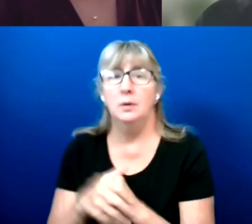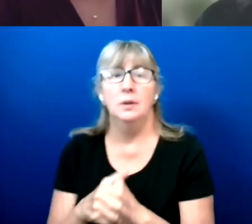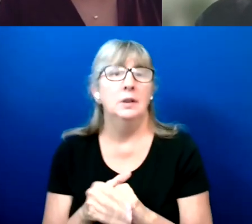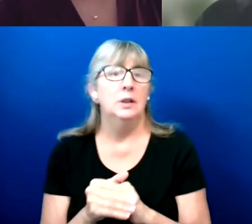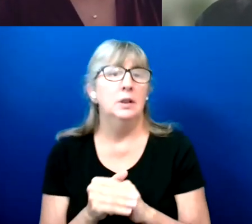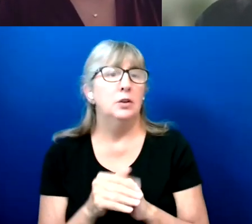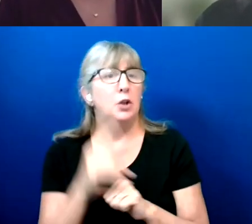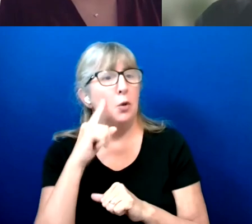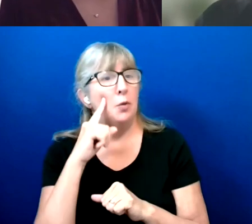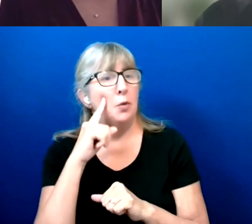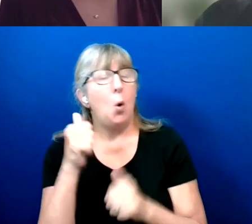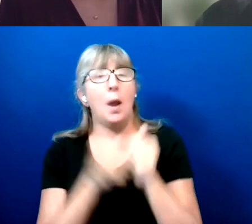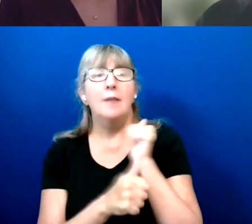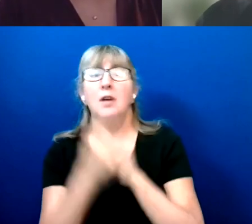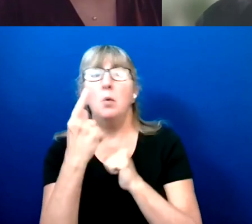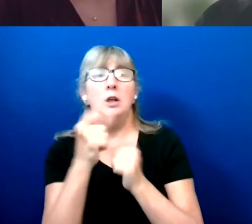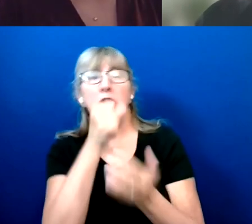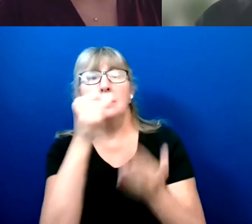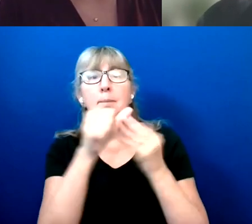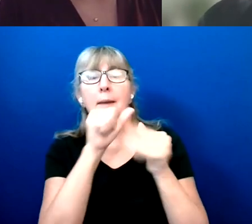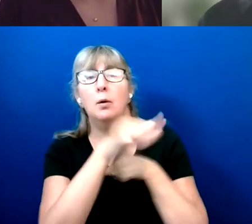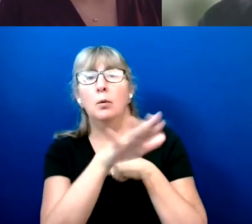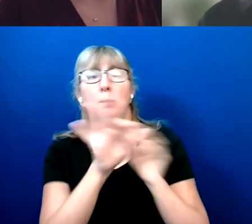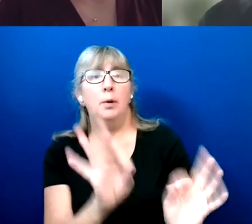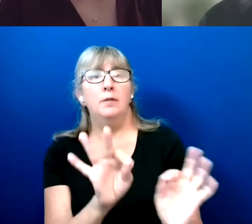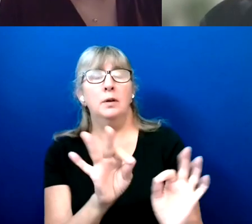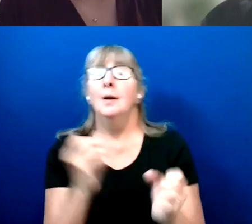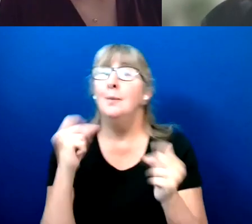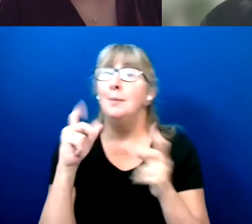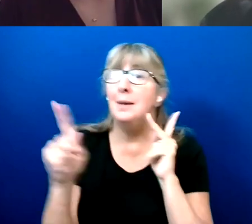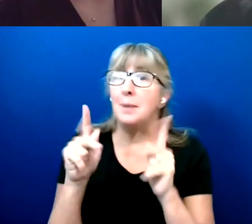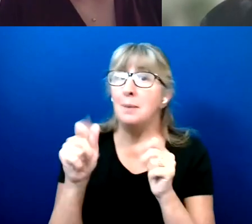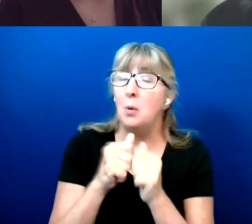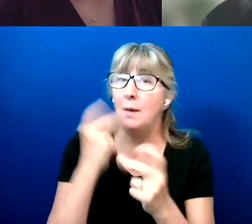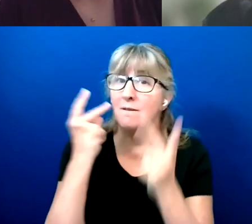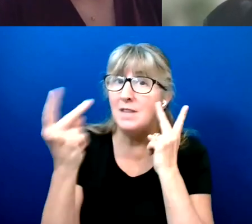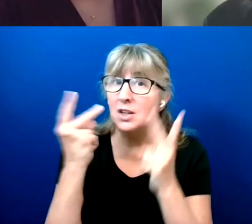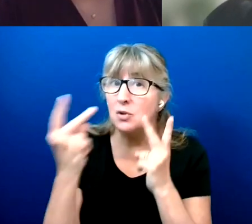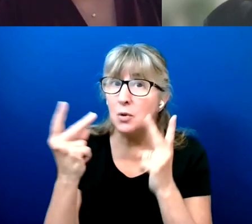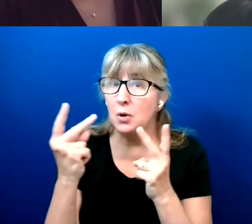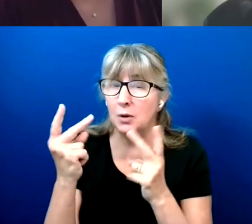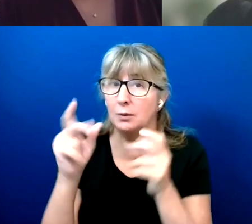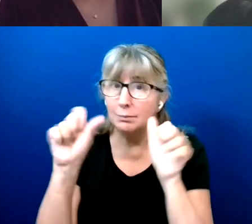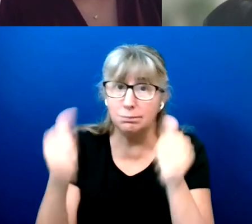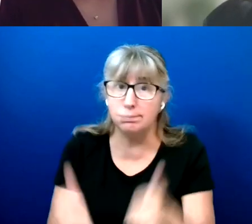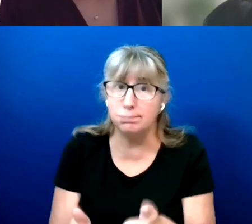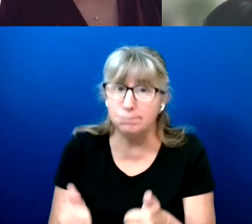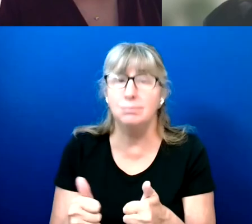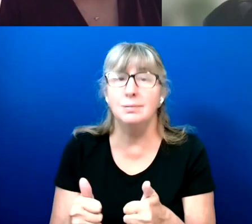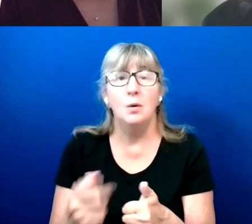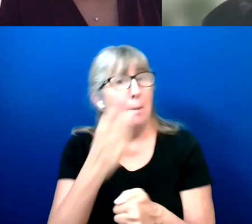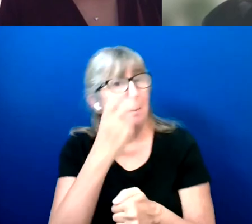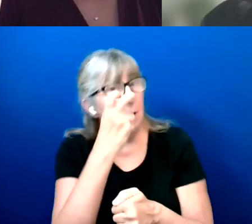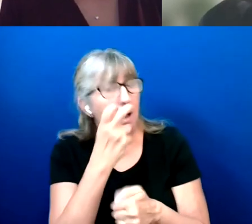But a lot of people with visual impairment or who are blind, mail-in voting may not be